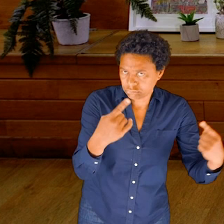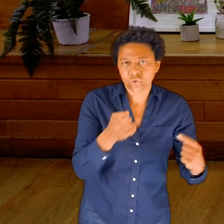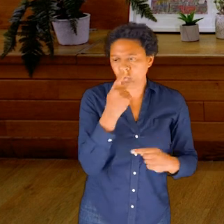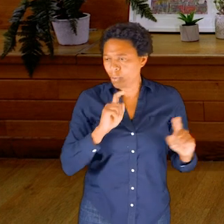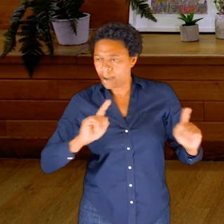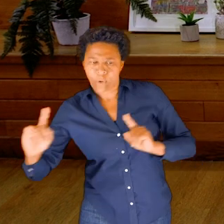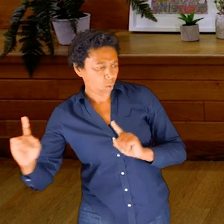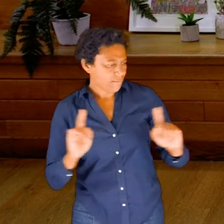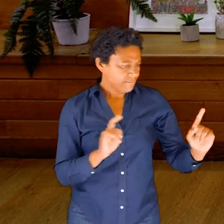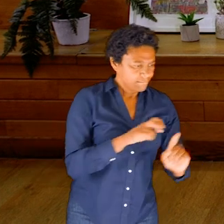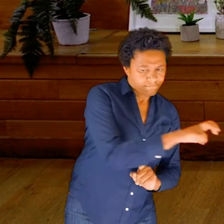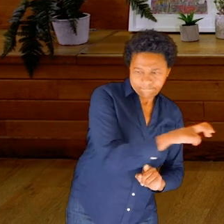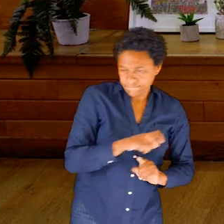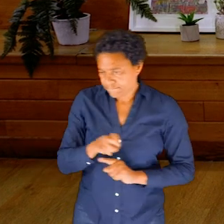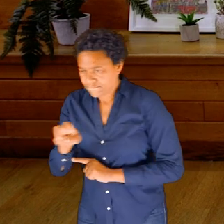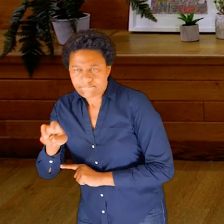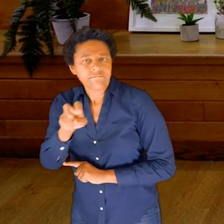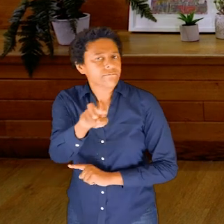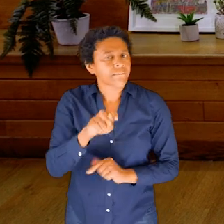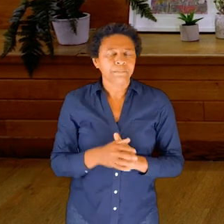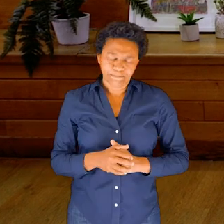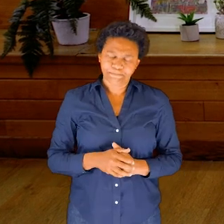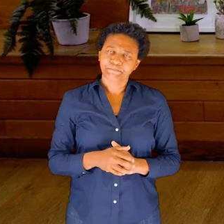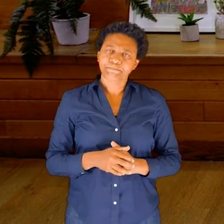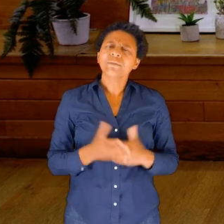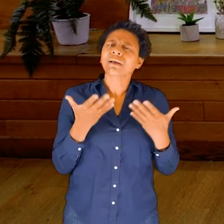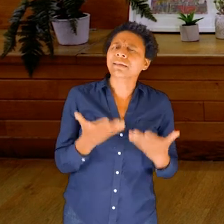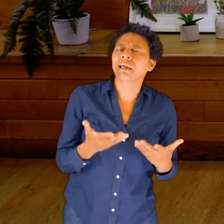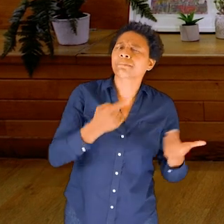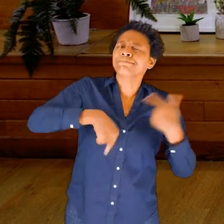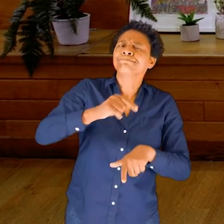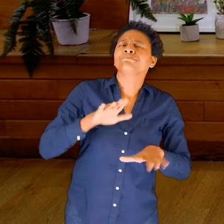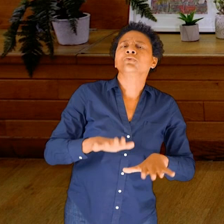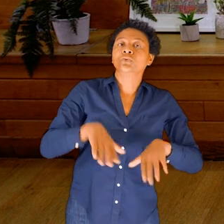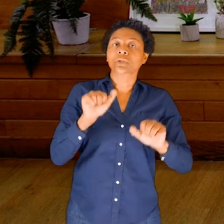So let’s get started, and as we go through I want you to feel free to adjust